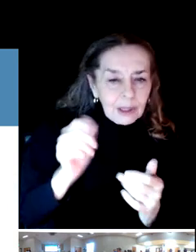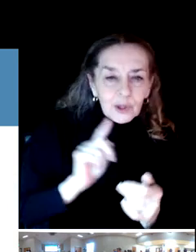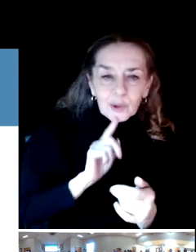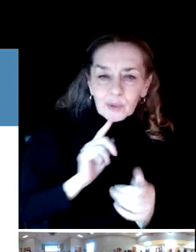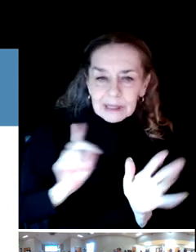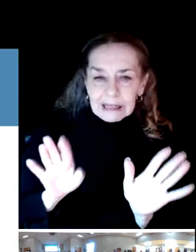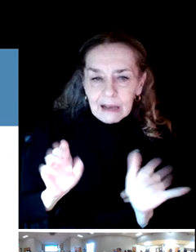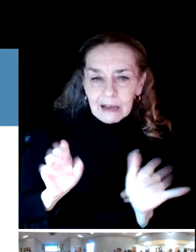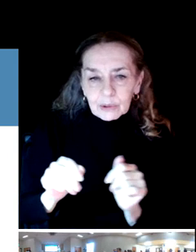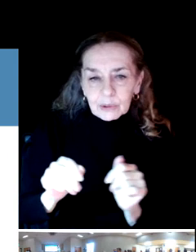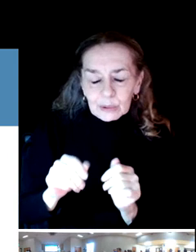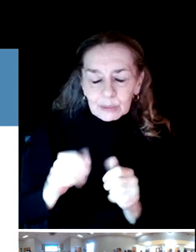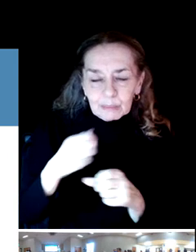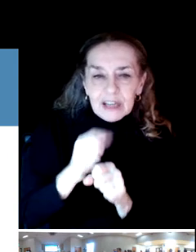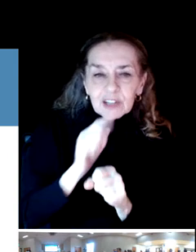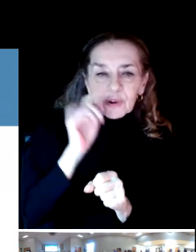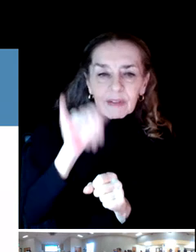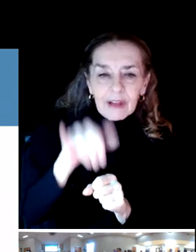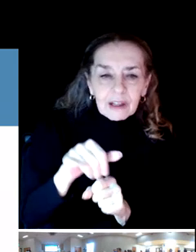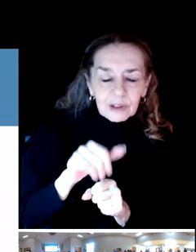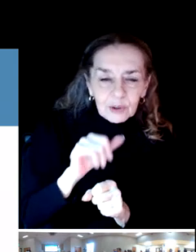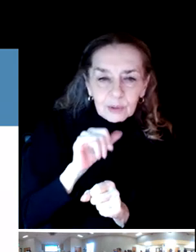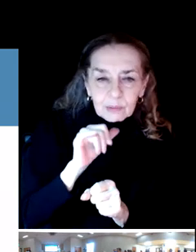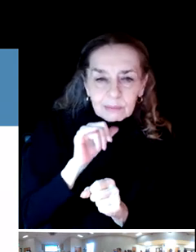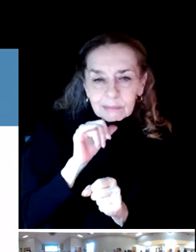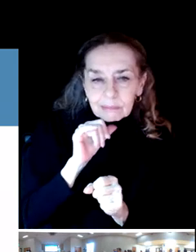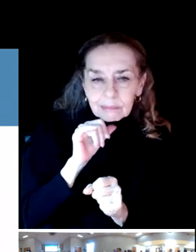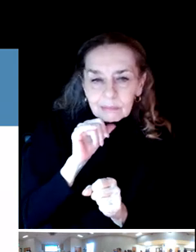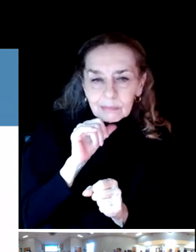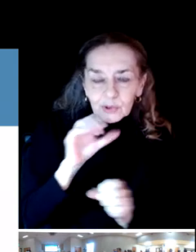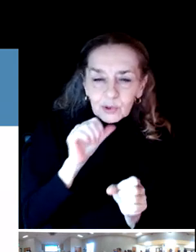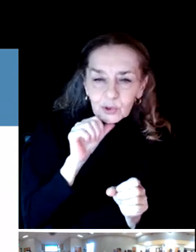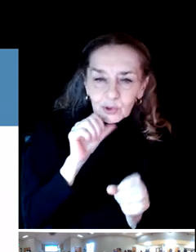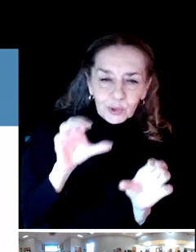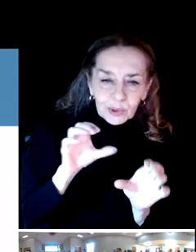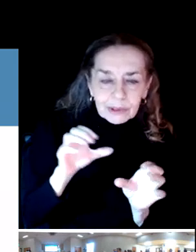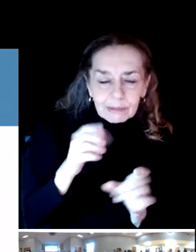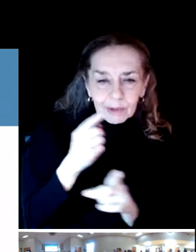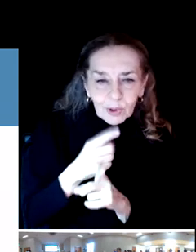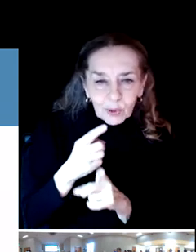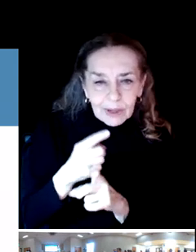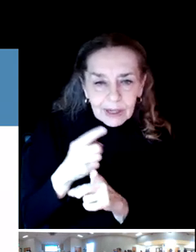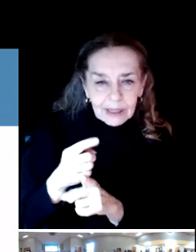to ensure that you're doing things correctly, responsibly.